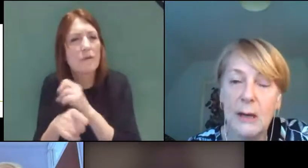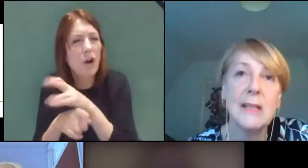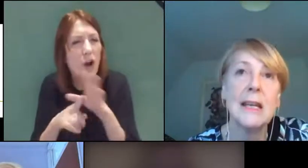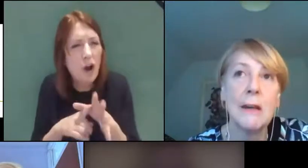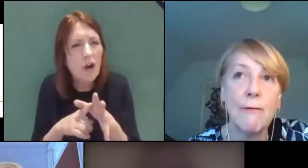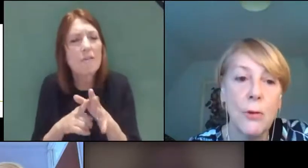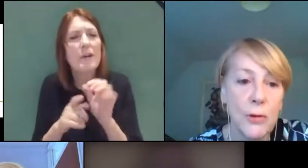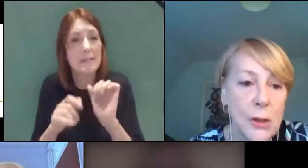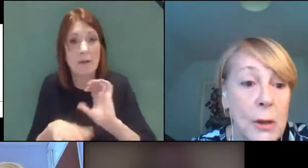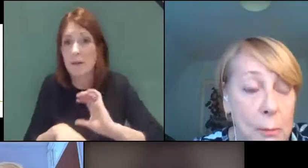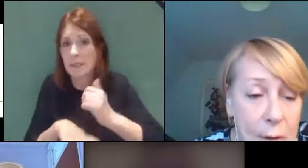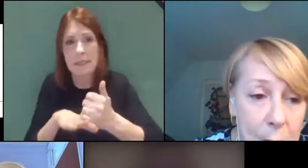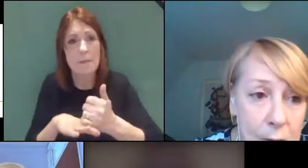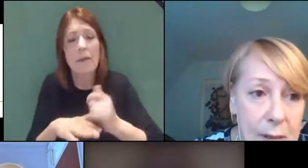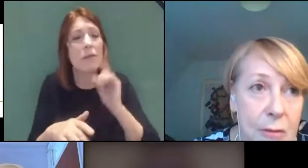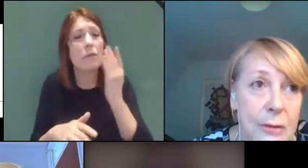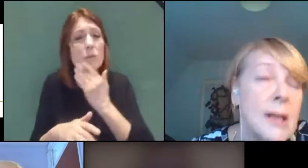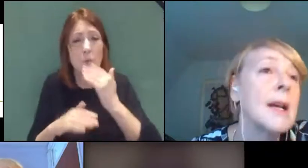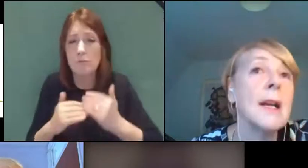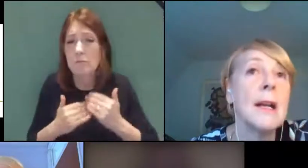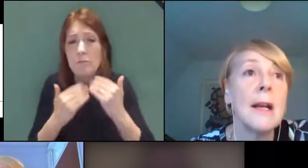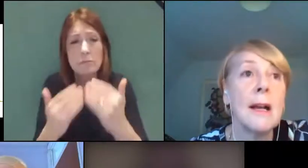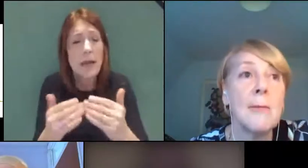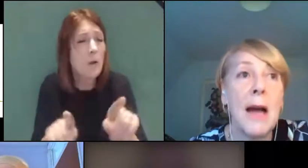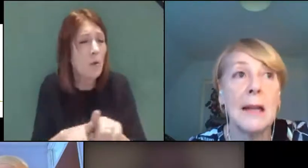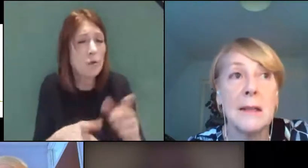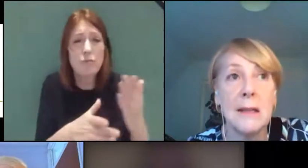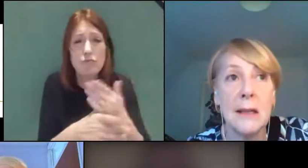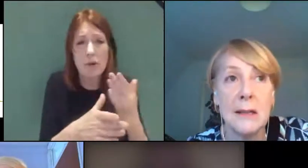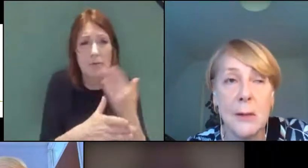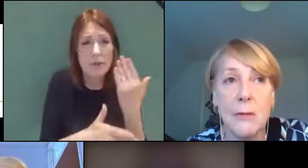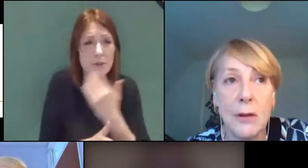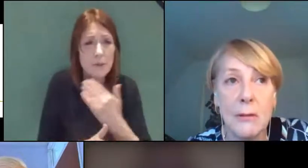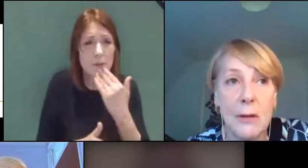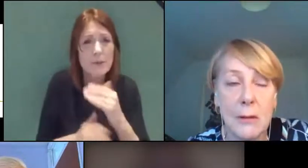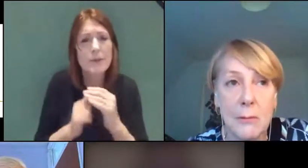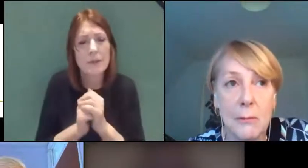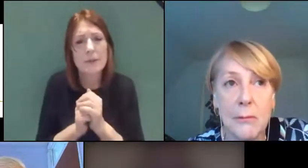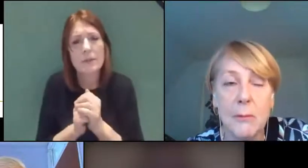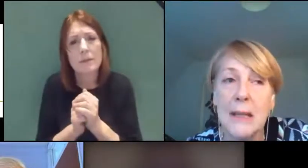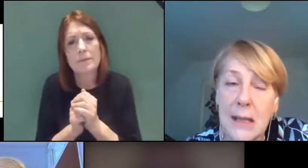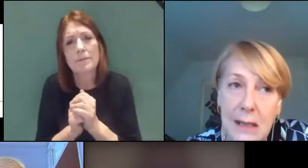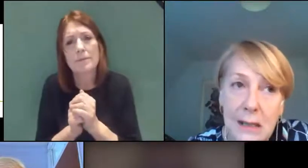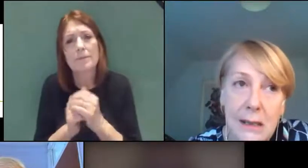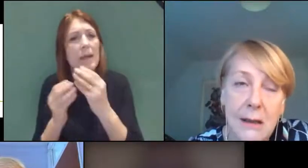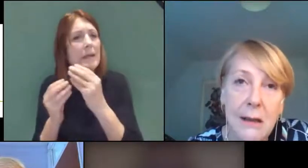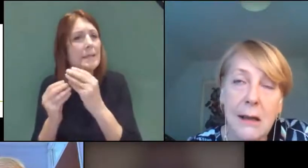We're now taking it forward also in the primary schools, and in some of the maintained